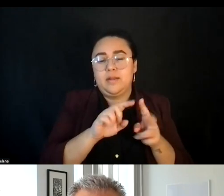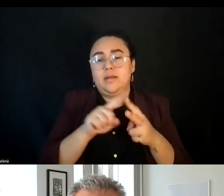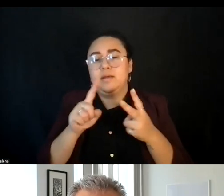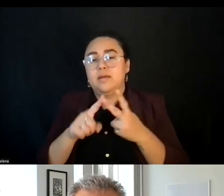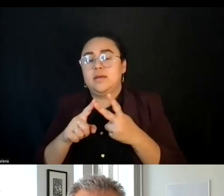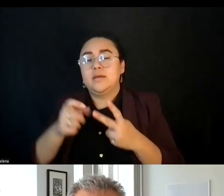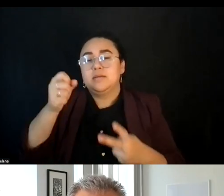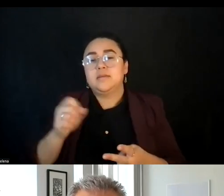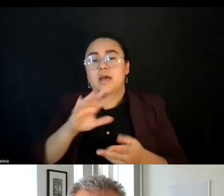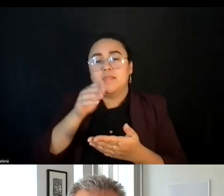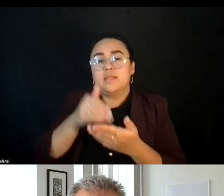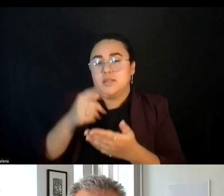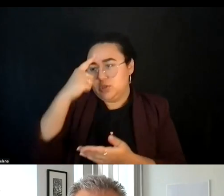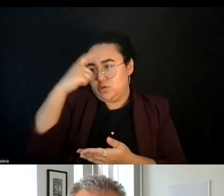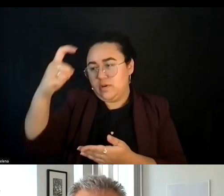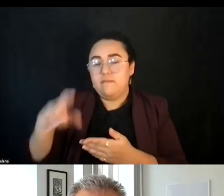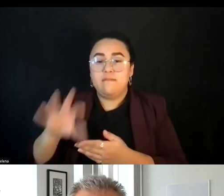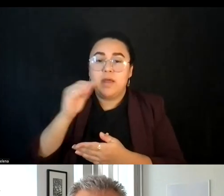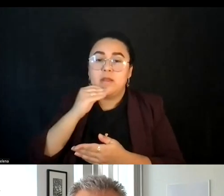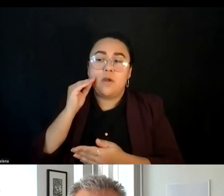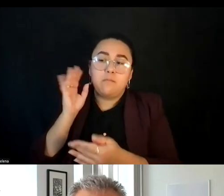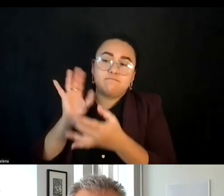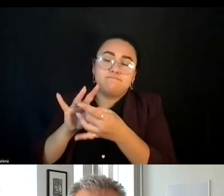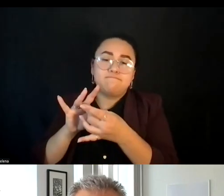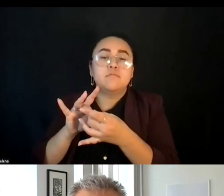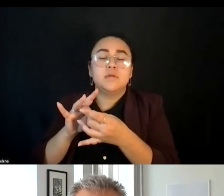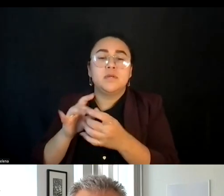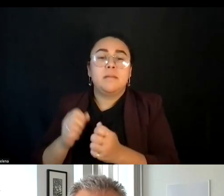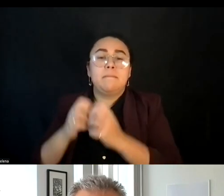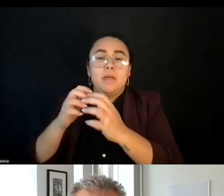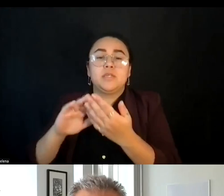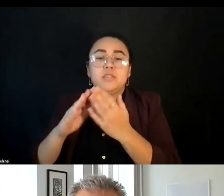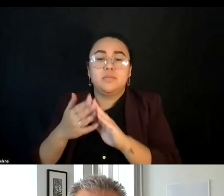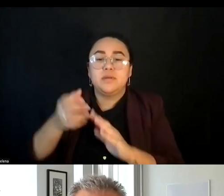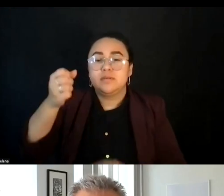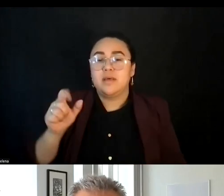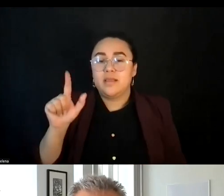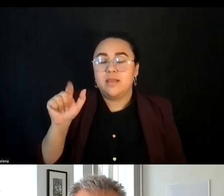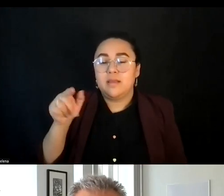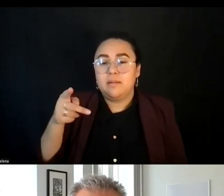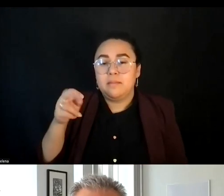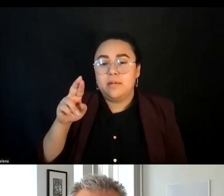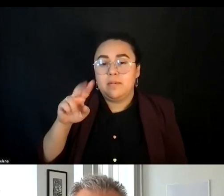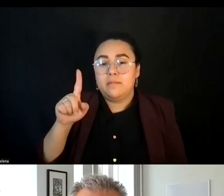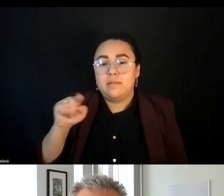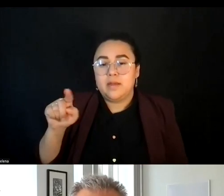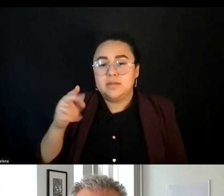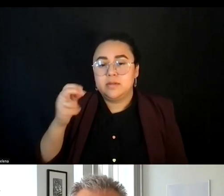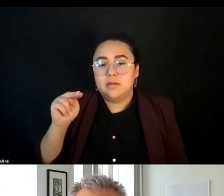Home and Building Community in South L.A., coauthored by Pierrette Hondagneu-Sotelo.